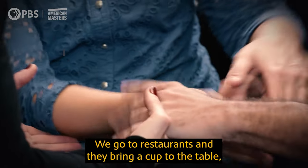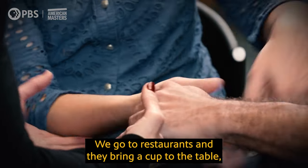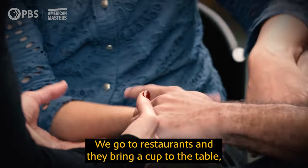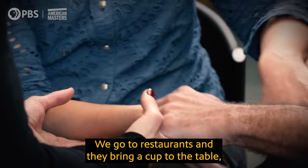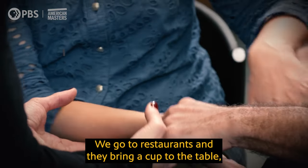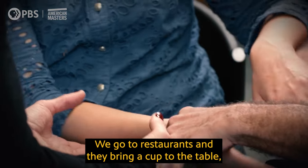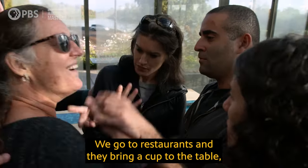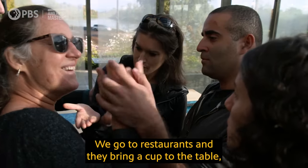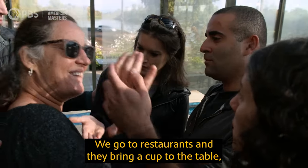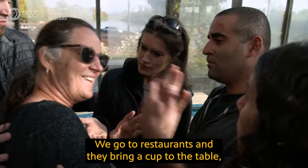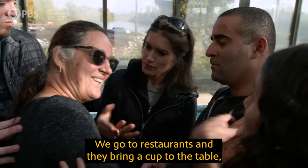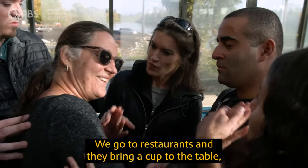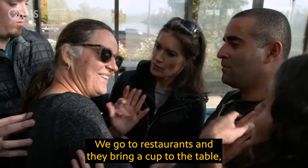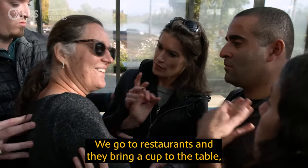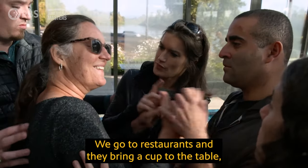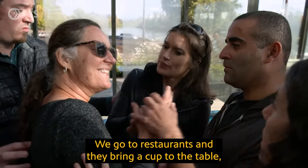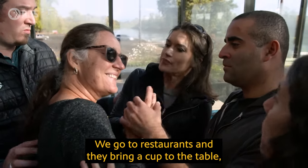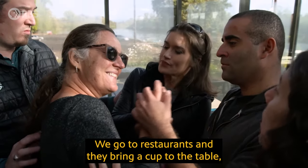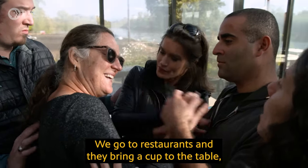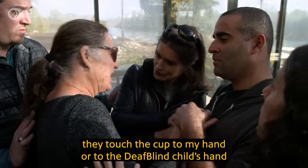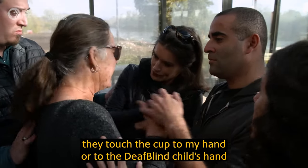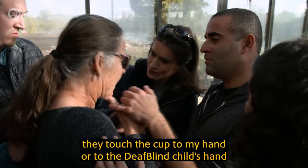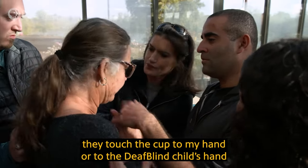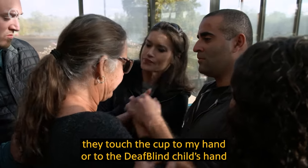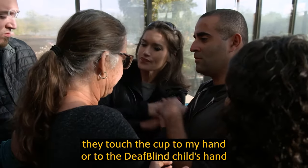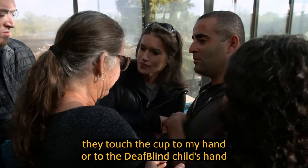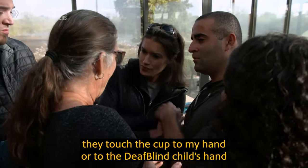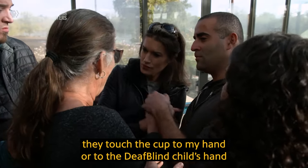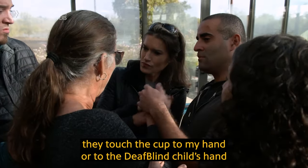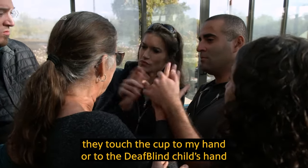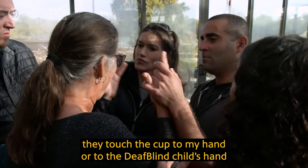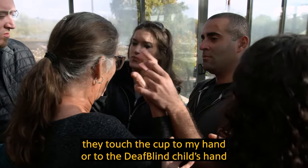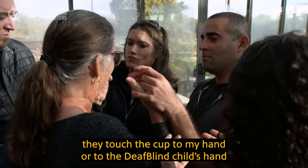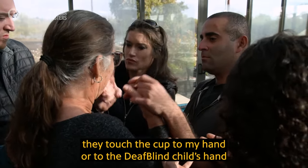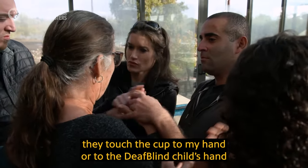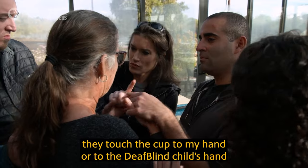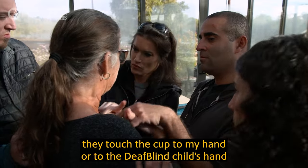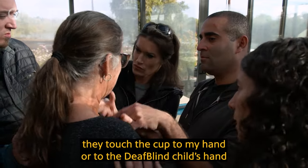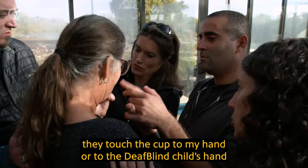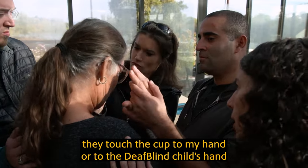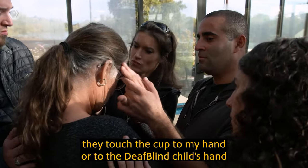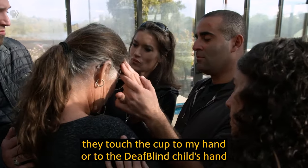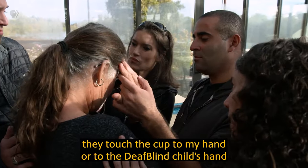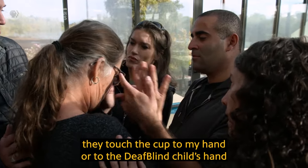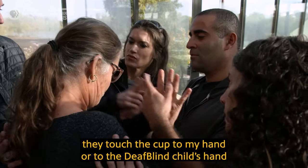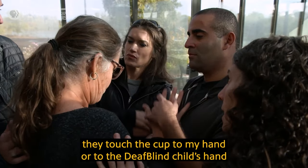We go to restaurants and they bring a cup to the table, they touch the cup to my hand or to the DeafBlind child’s hand